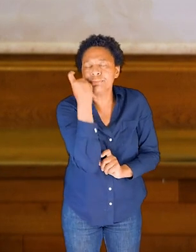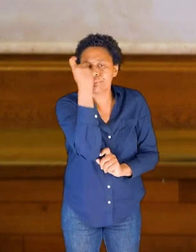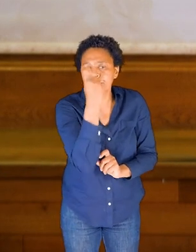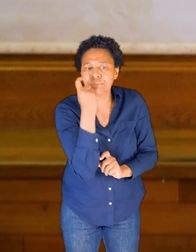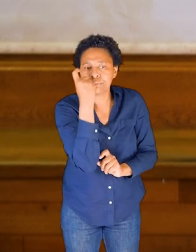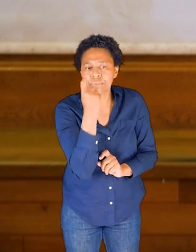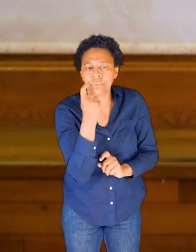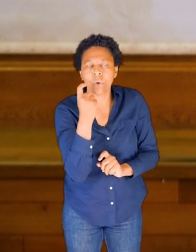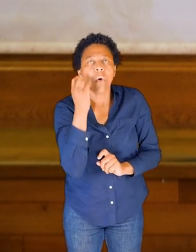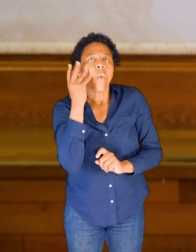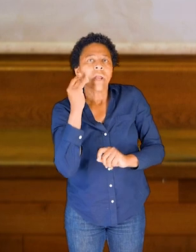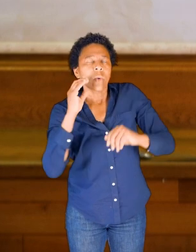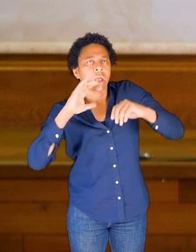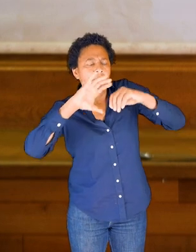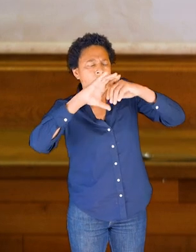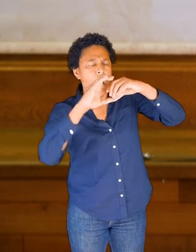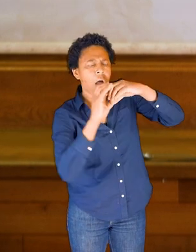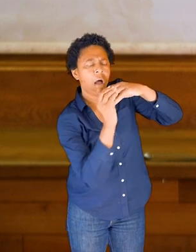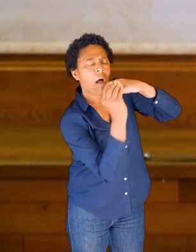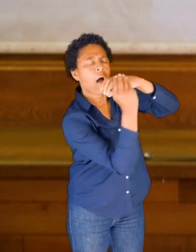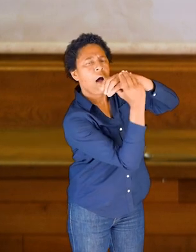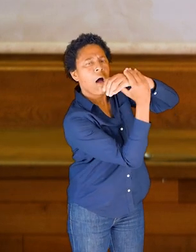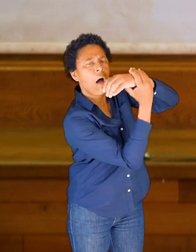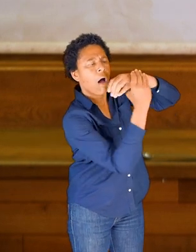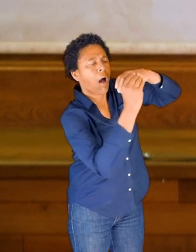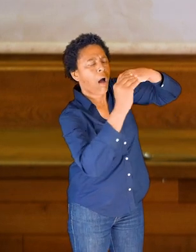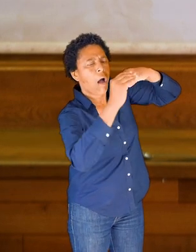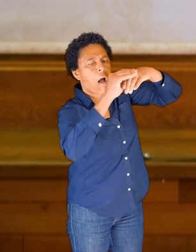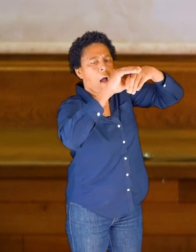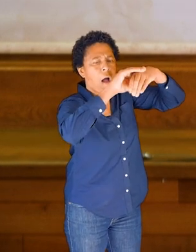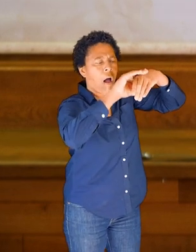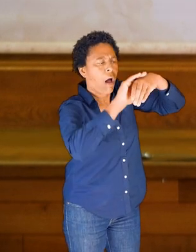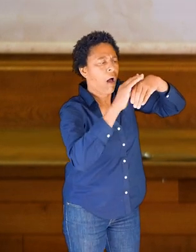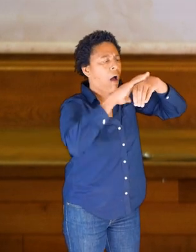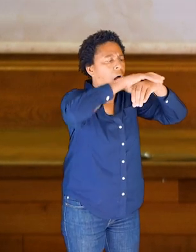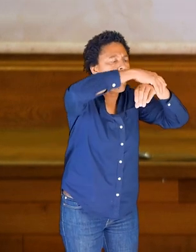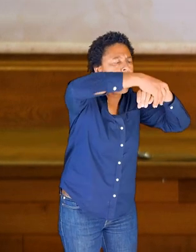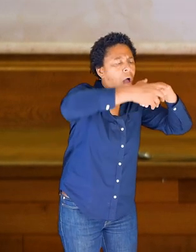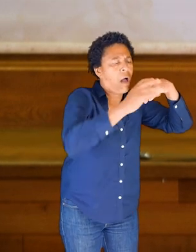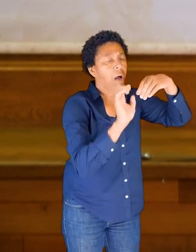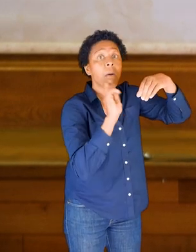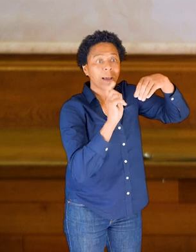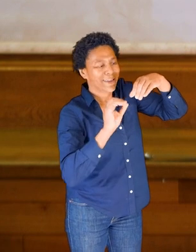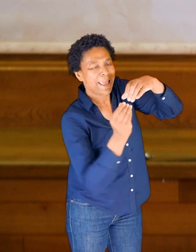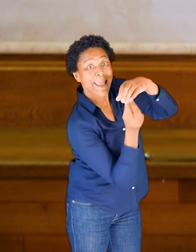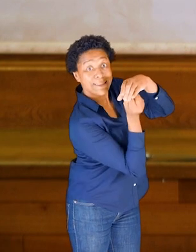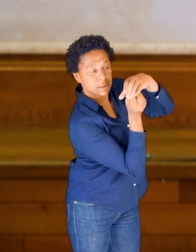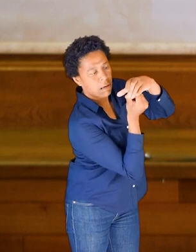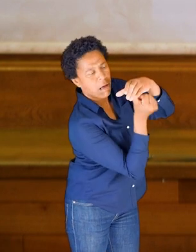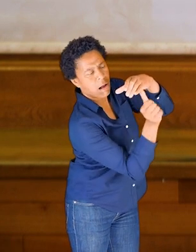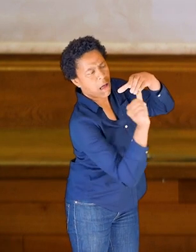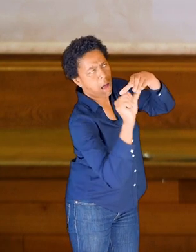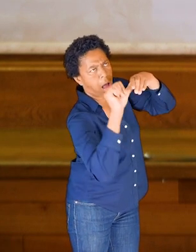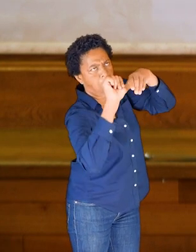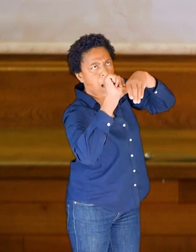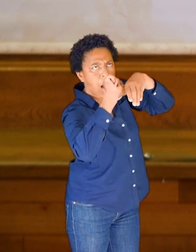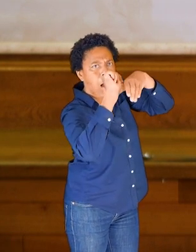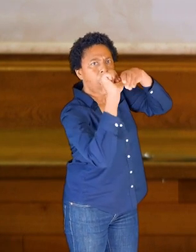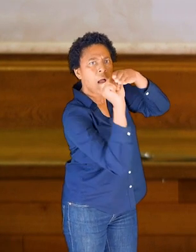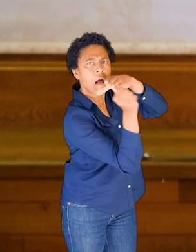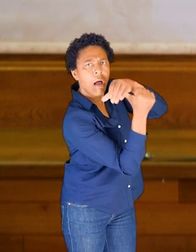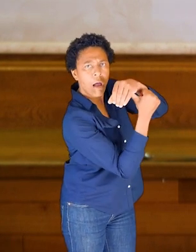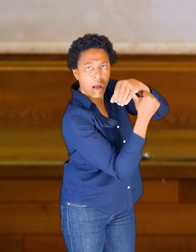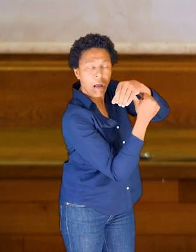the space when we touch our bowl inside-- that inside shape of the skull.